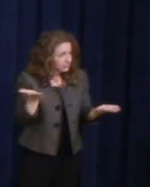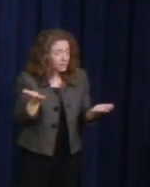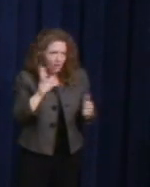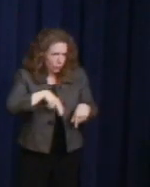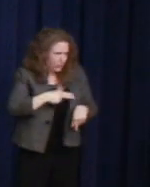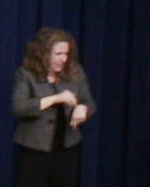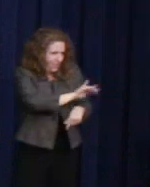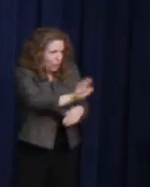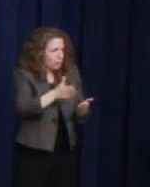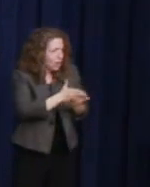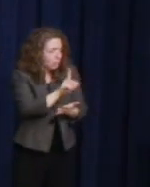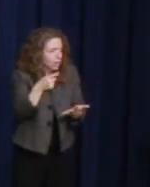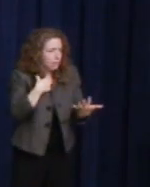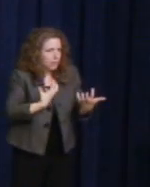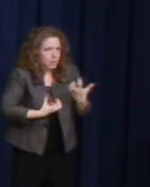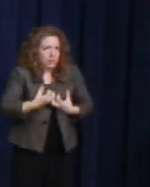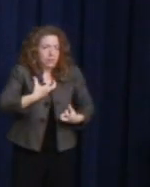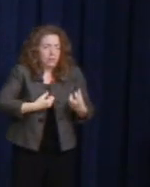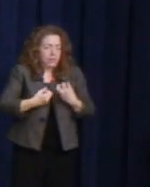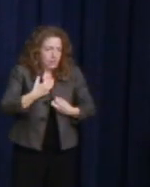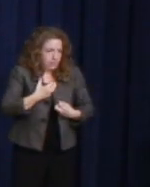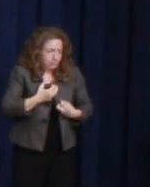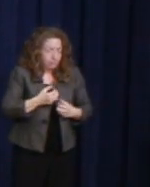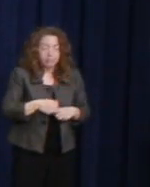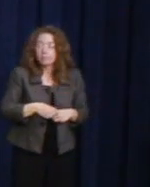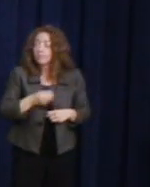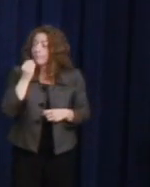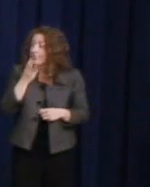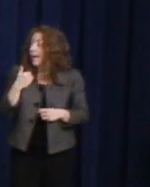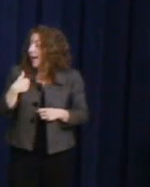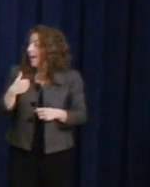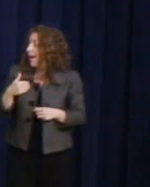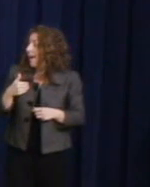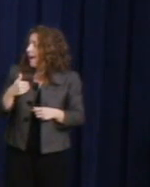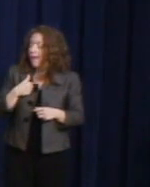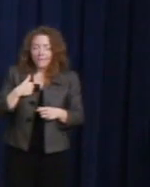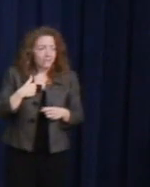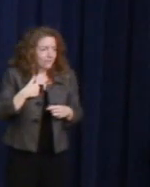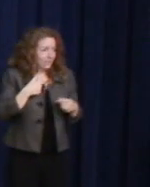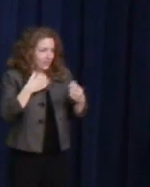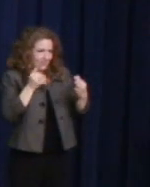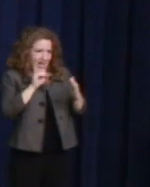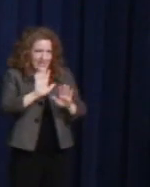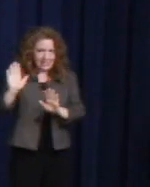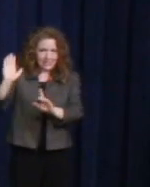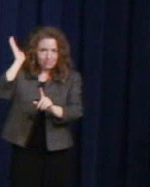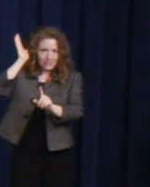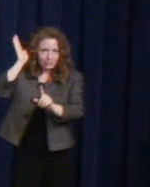I have an original copy of that speech on display in my office.